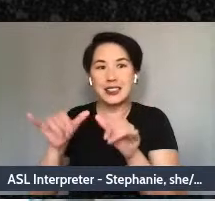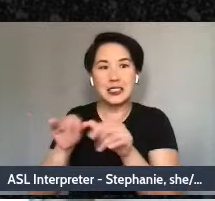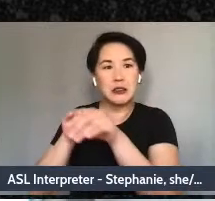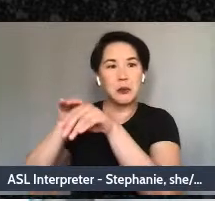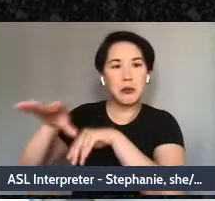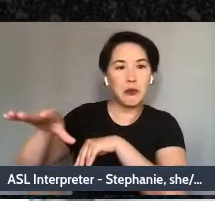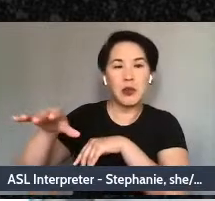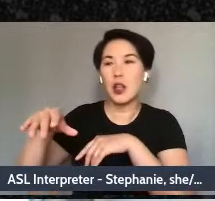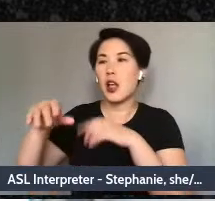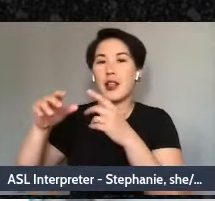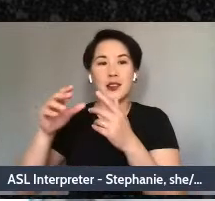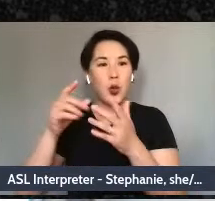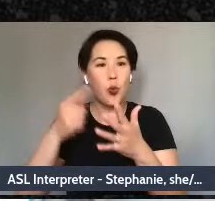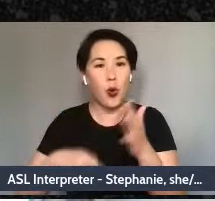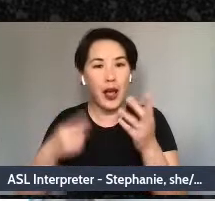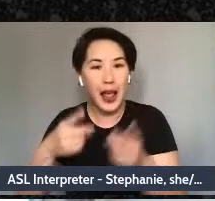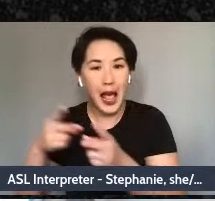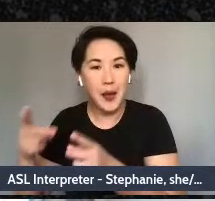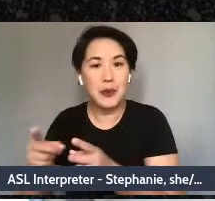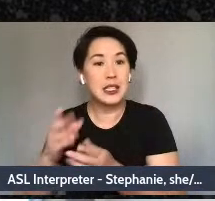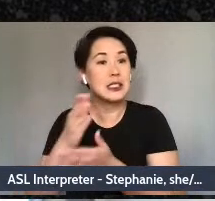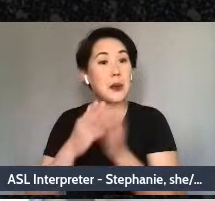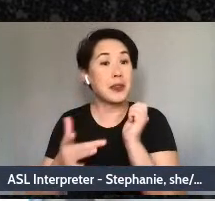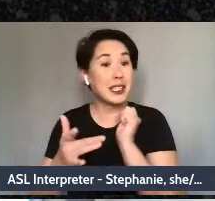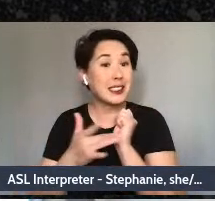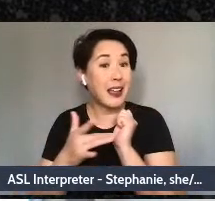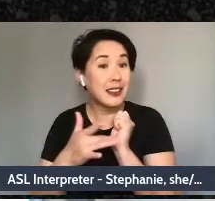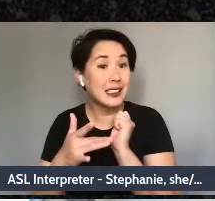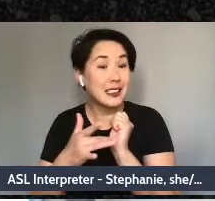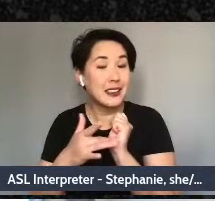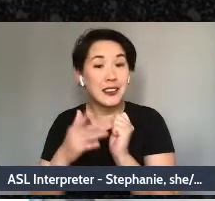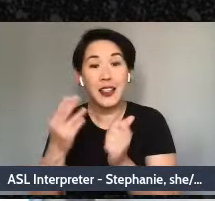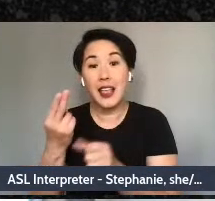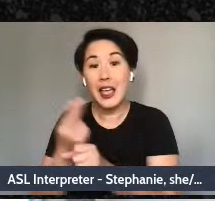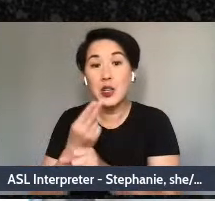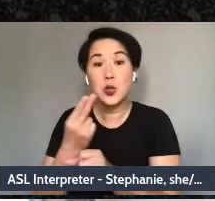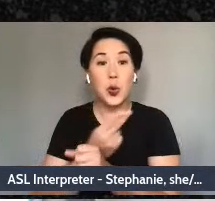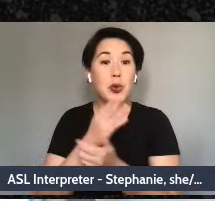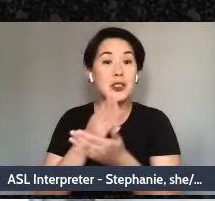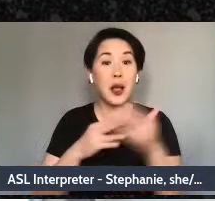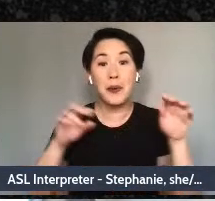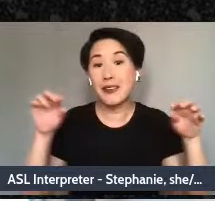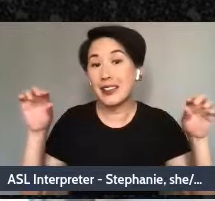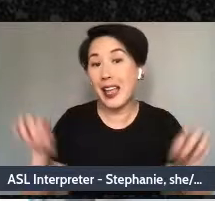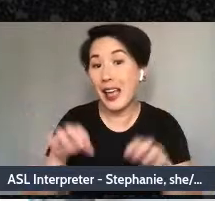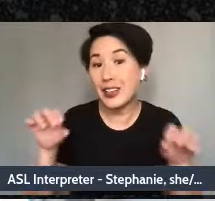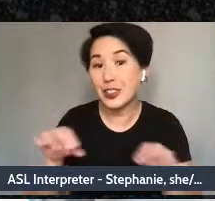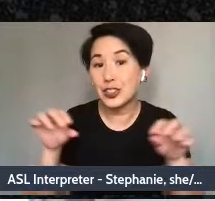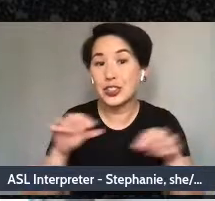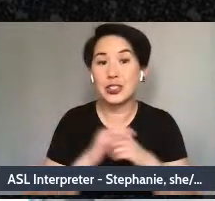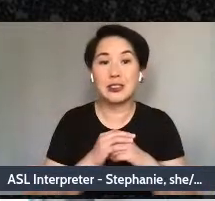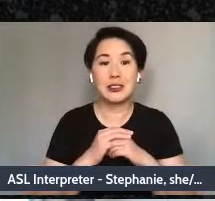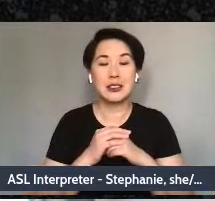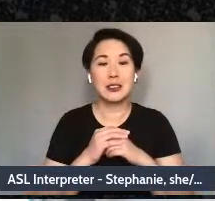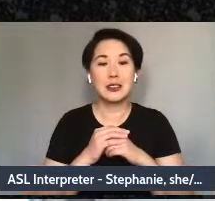come true, what are some of the techniques what are the actions that complete these